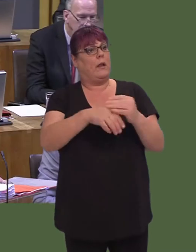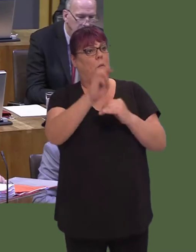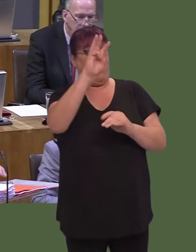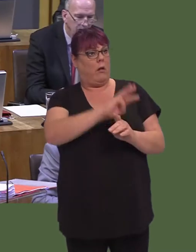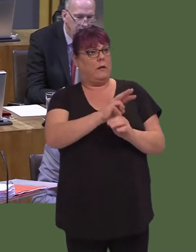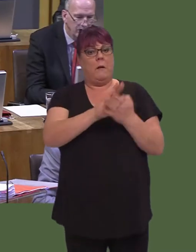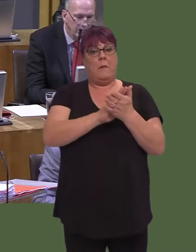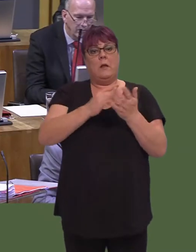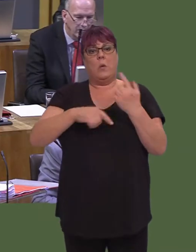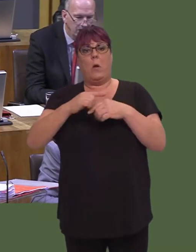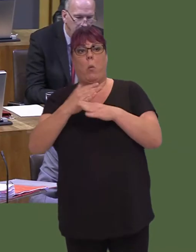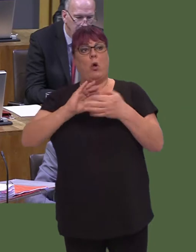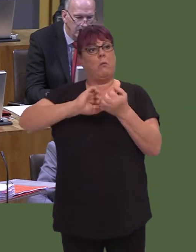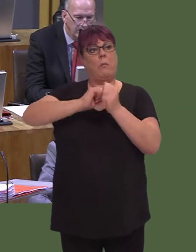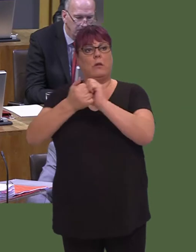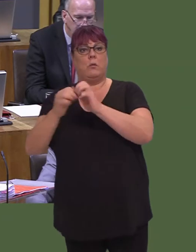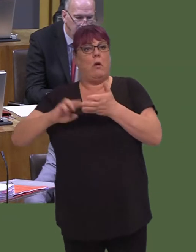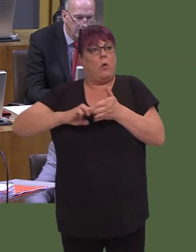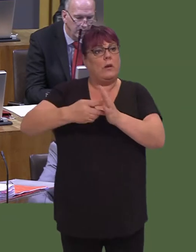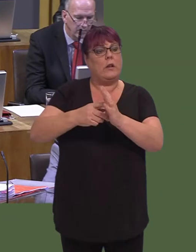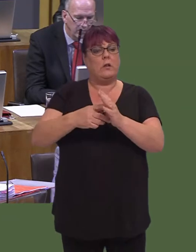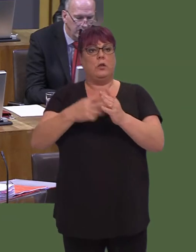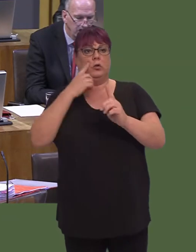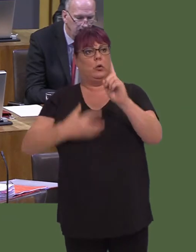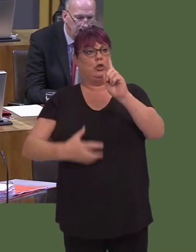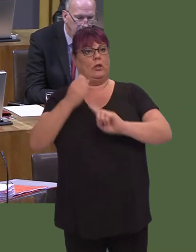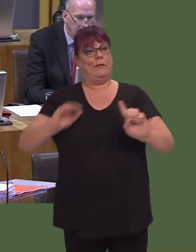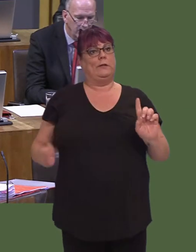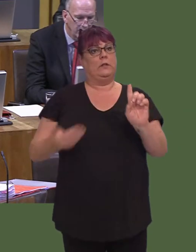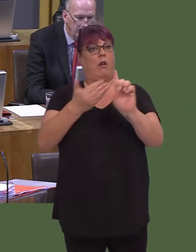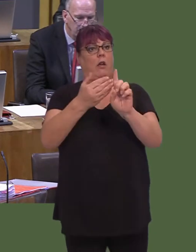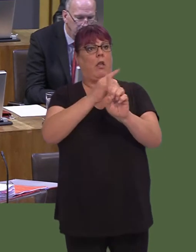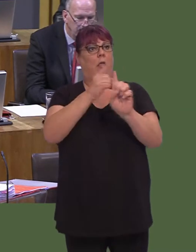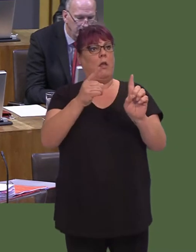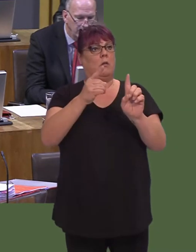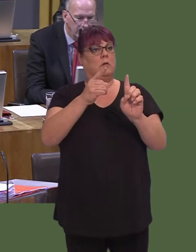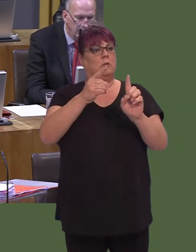safety in Wales. We are making good progress to achieve the targets set out in the framework and to ensure